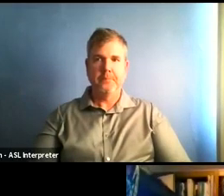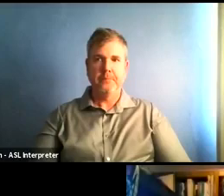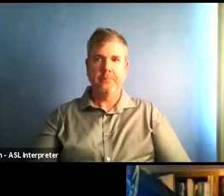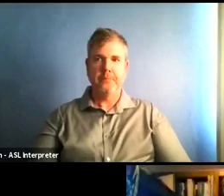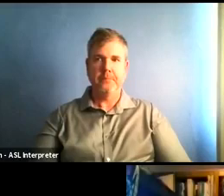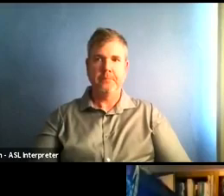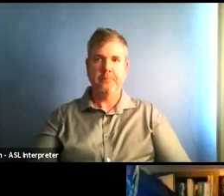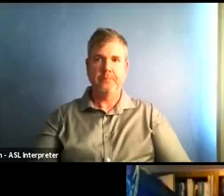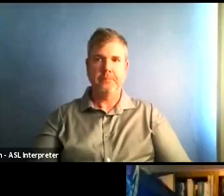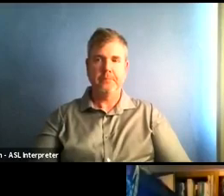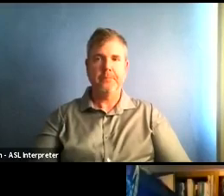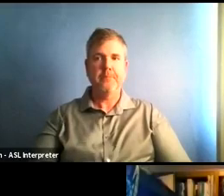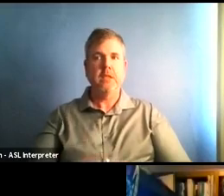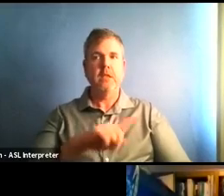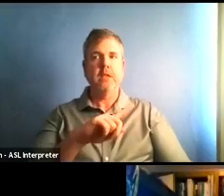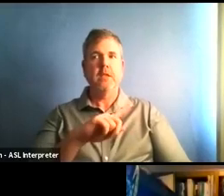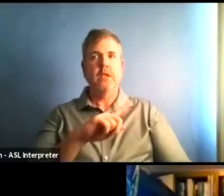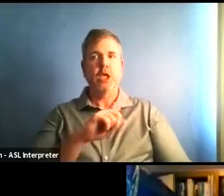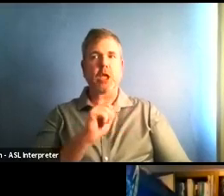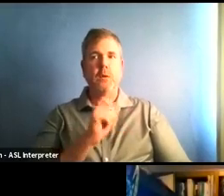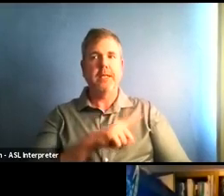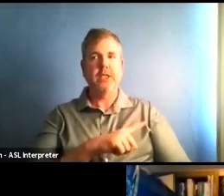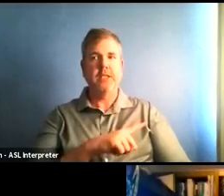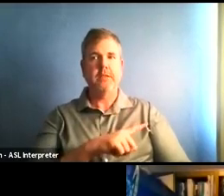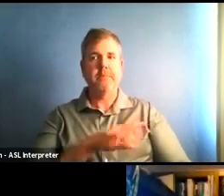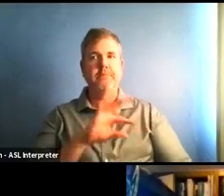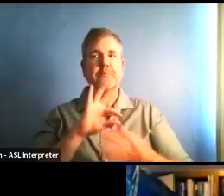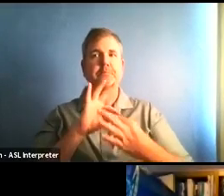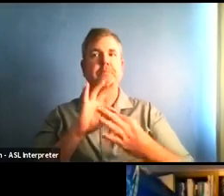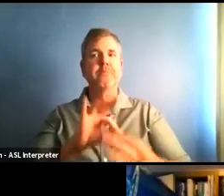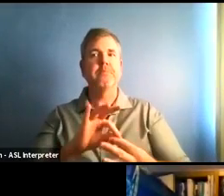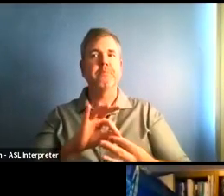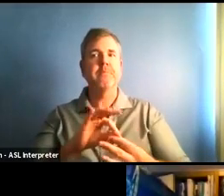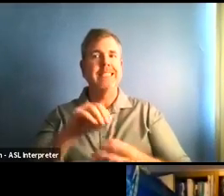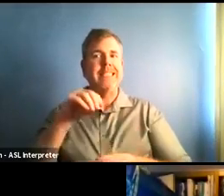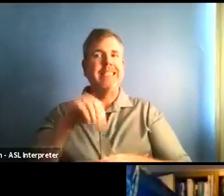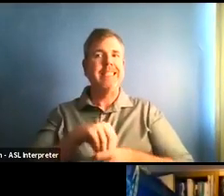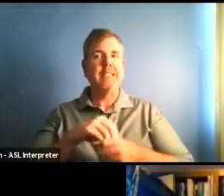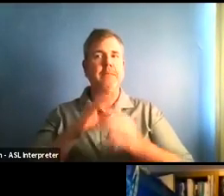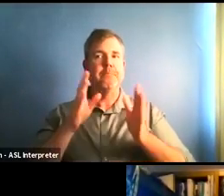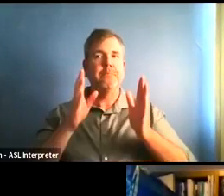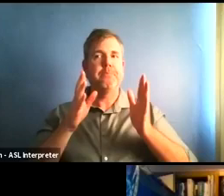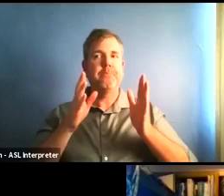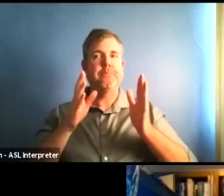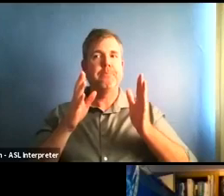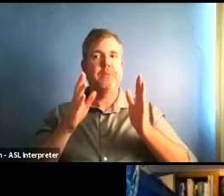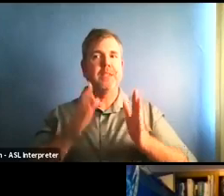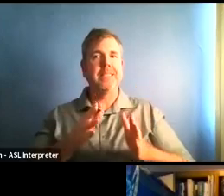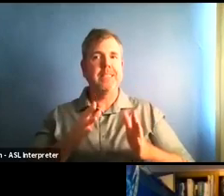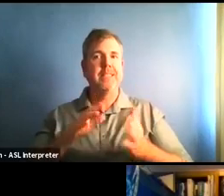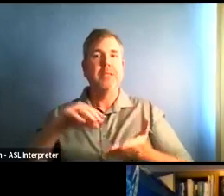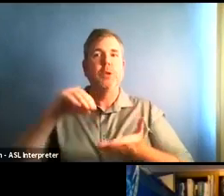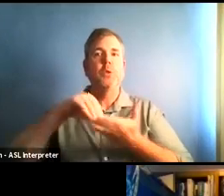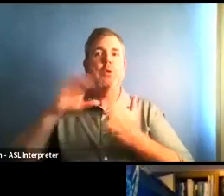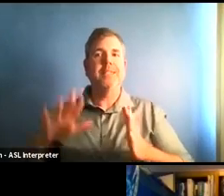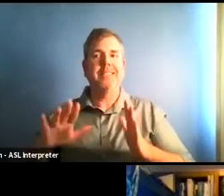order also allows in-person instant instruction, higher education institutions when the county enters the appropriate tier.